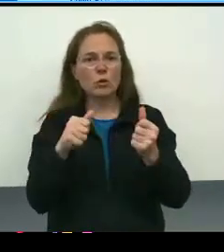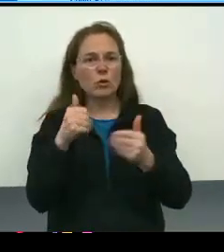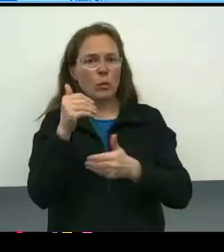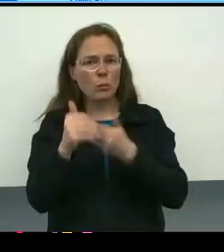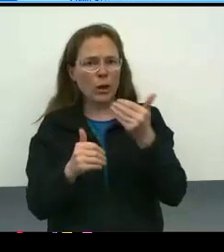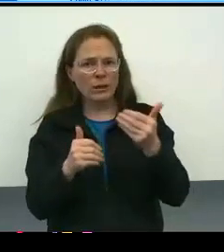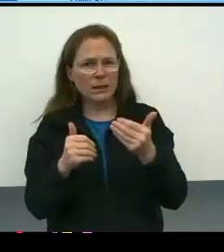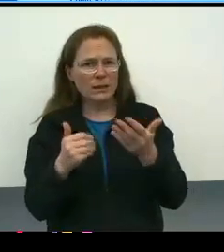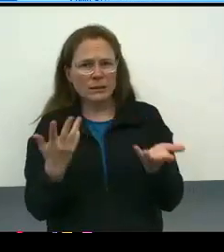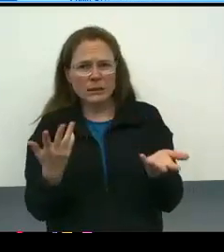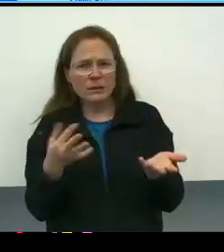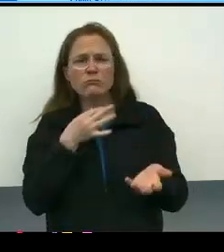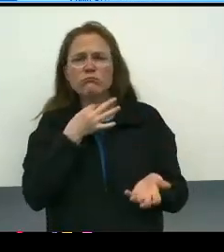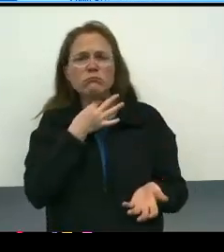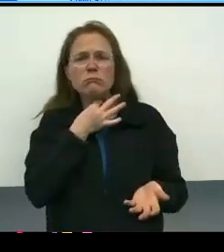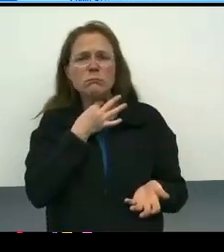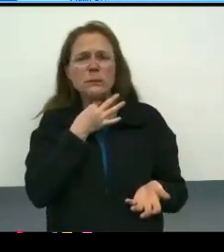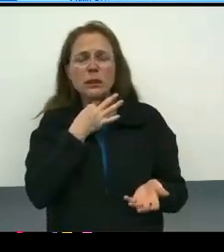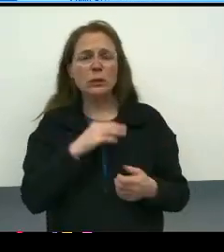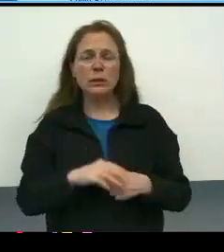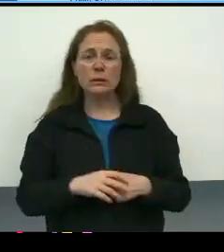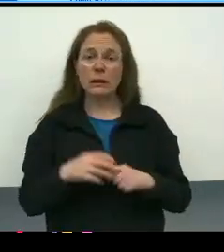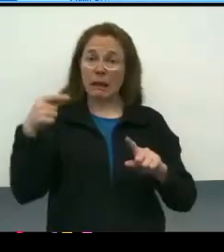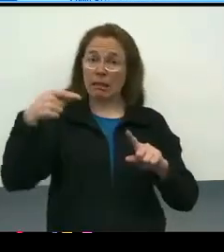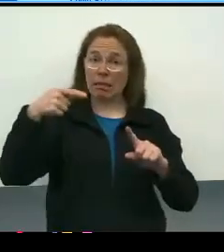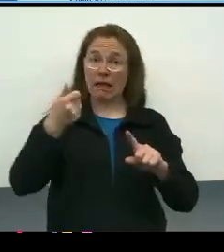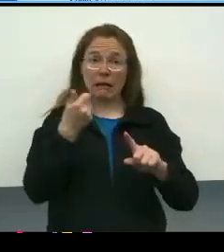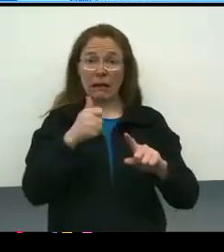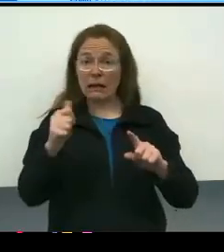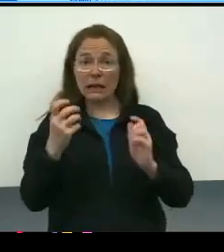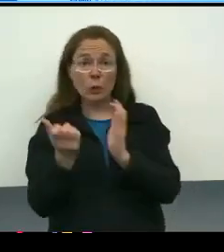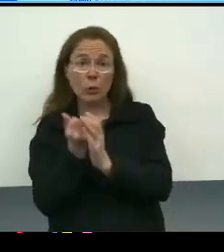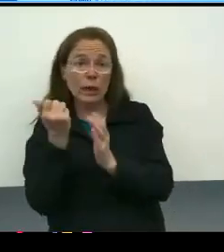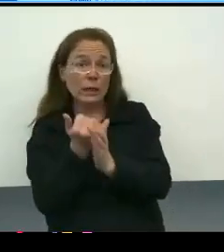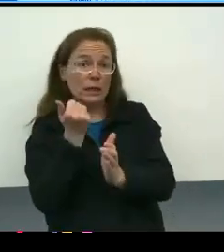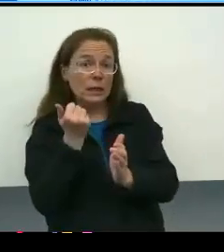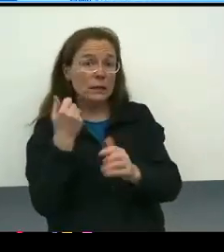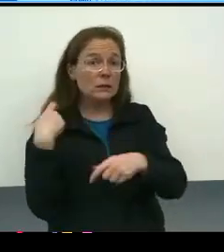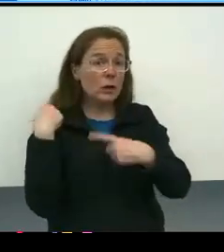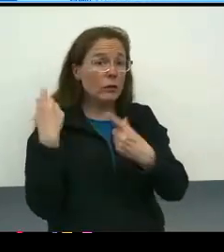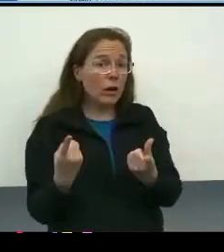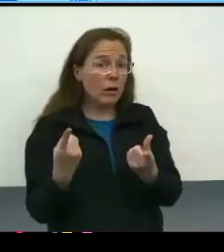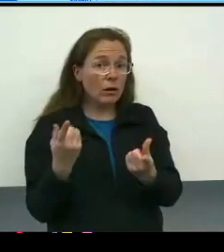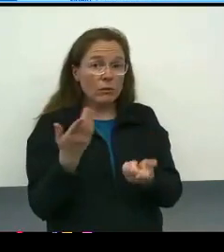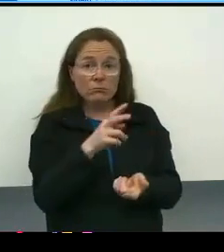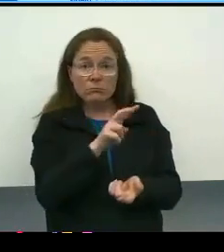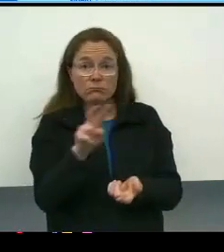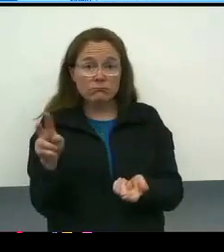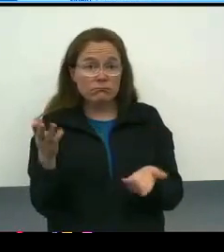What's the process on that particular item or if there are any other quick wins that you felt you've discovered?